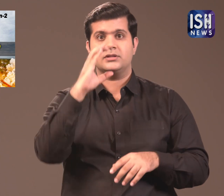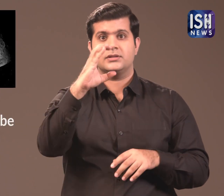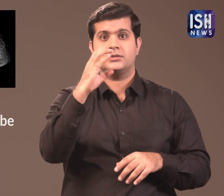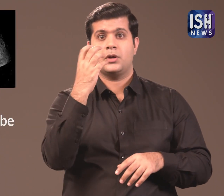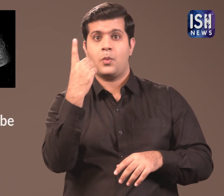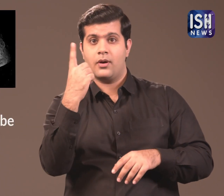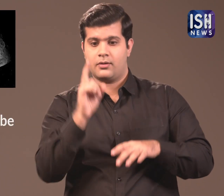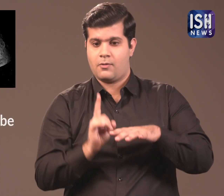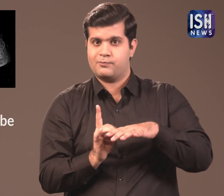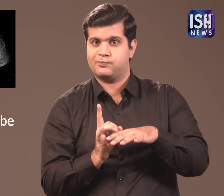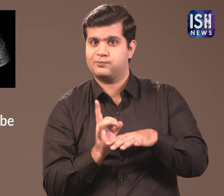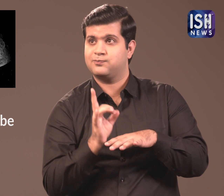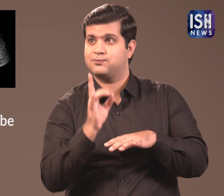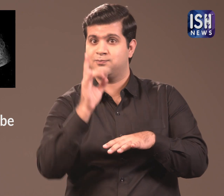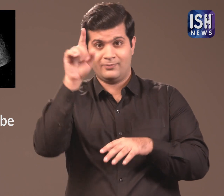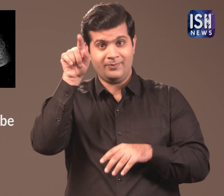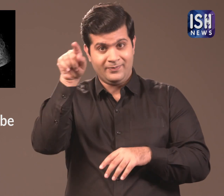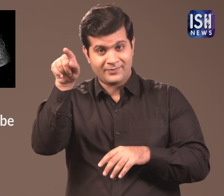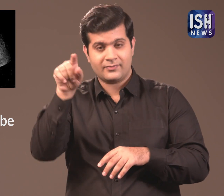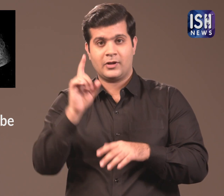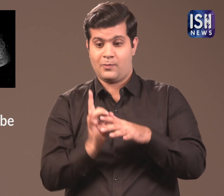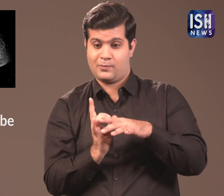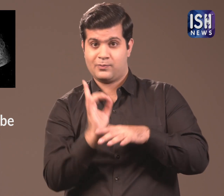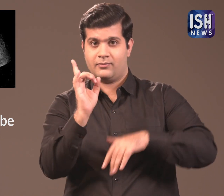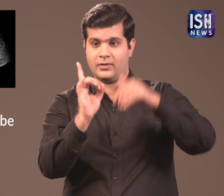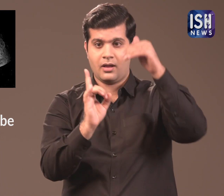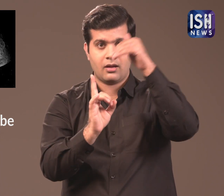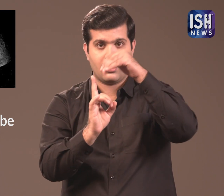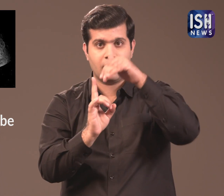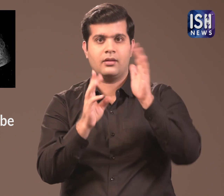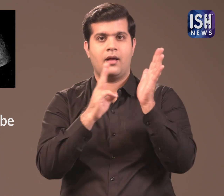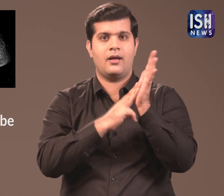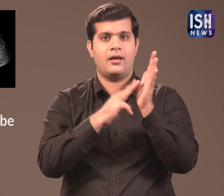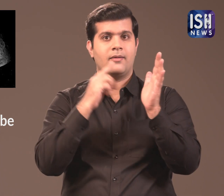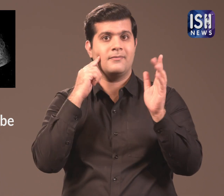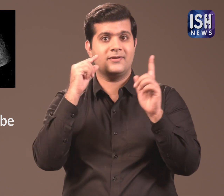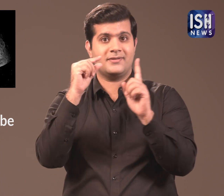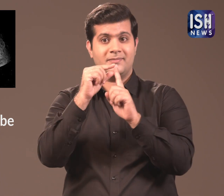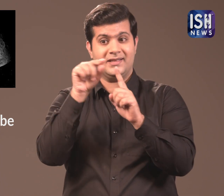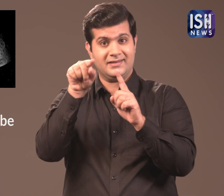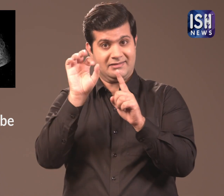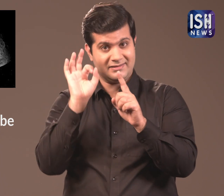the Chandrayaan-1 was launched. Inside it was the MIP.